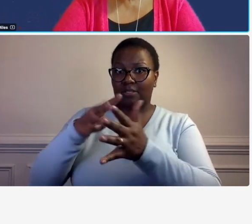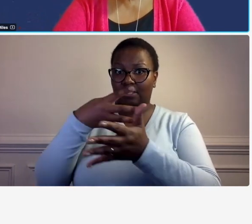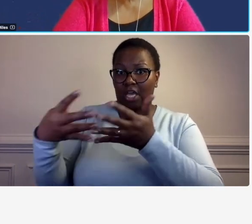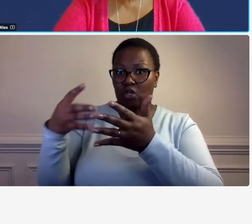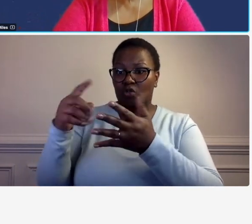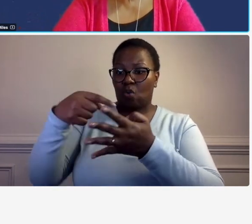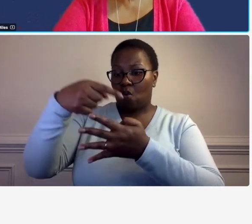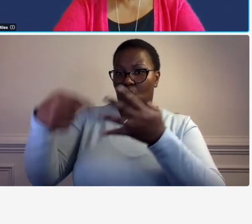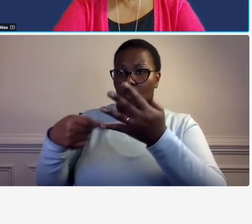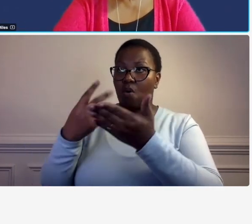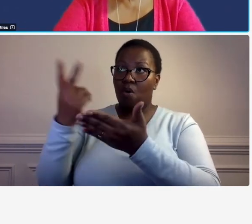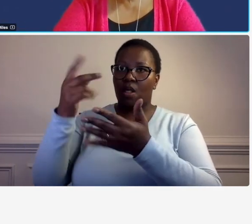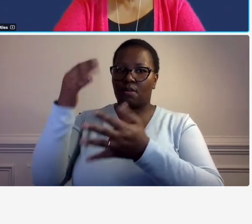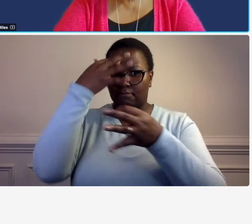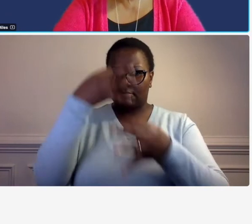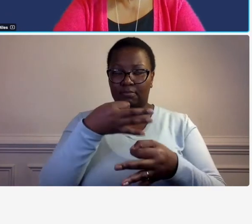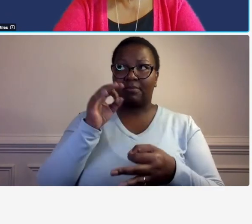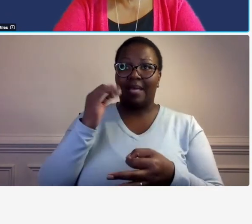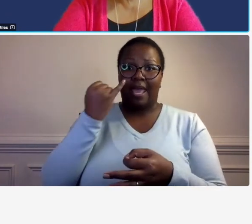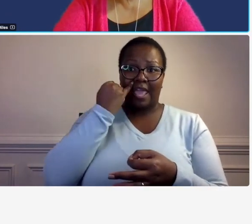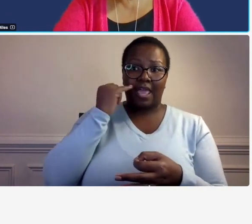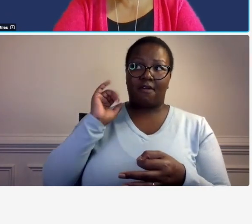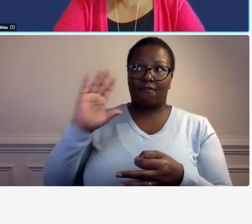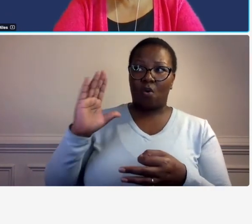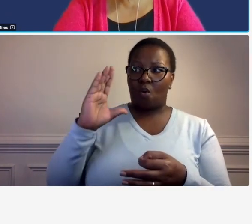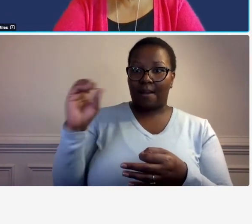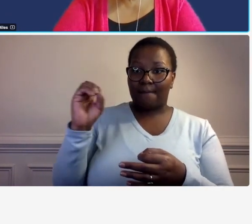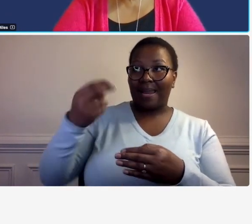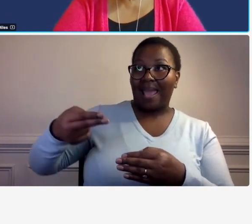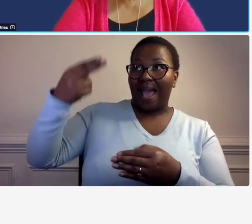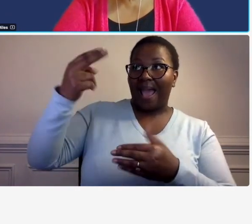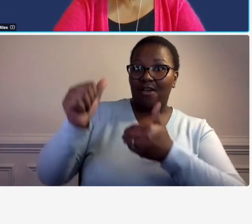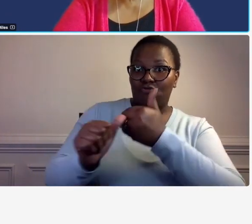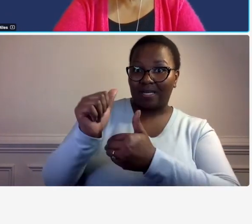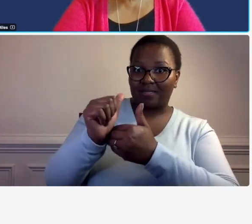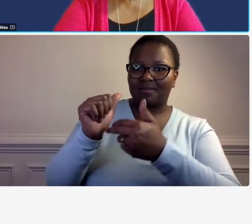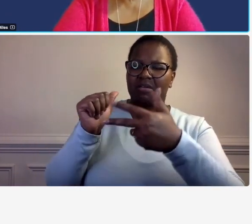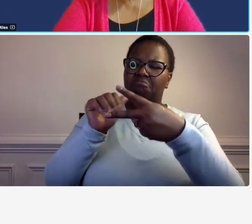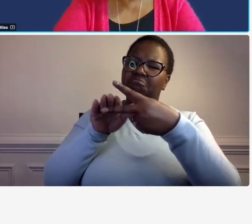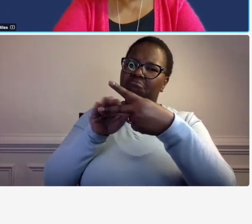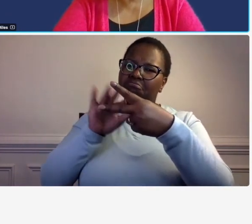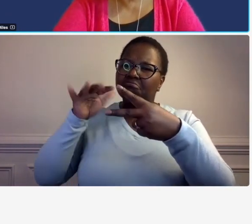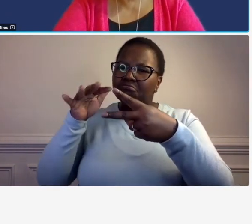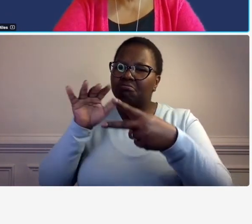high risk moderate risk or low risk and so that's going to affect whether or not you're contacted